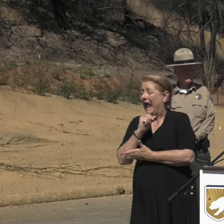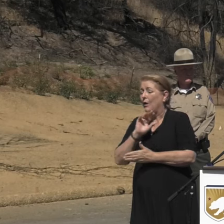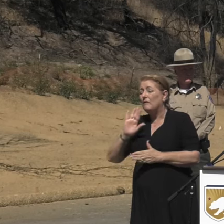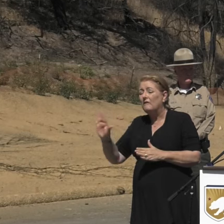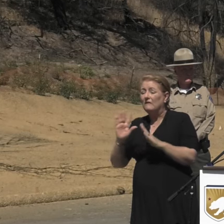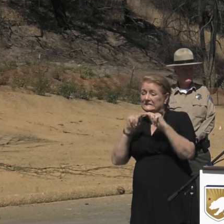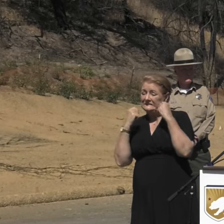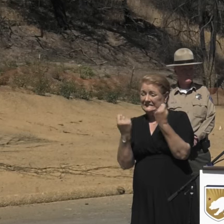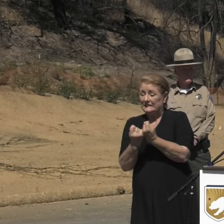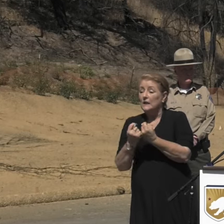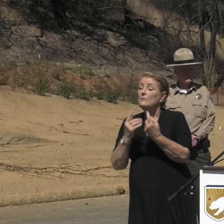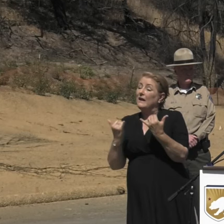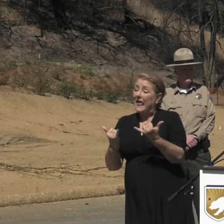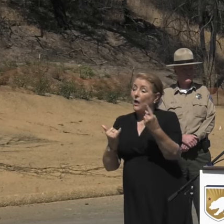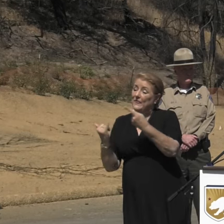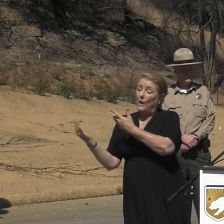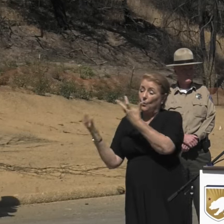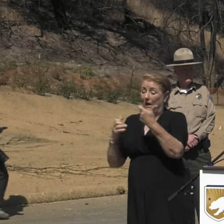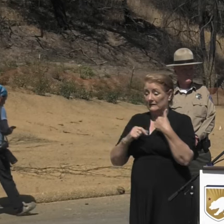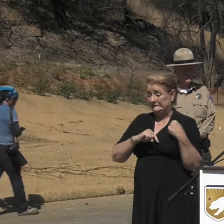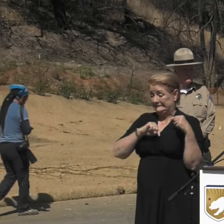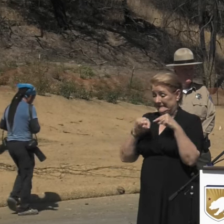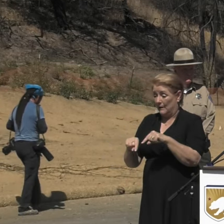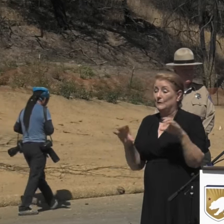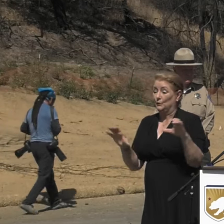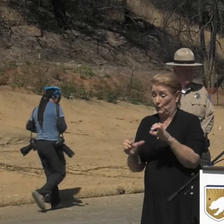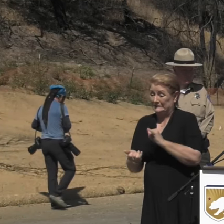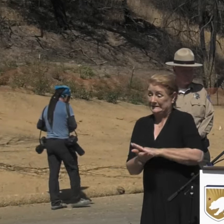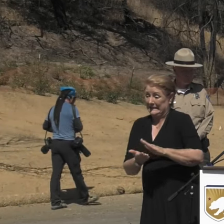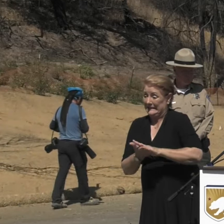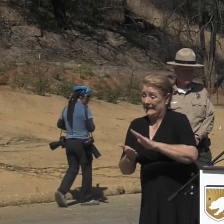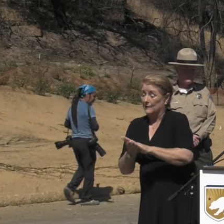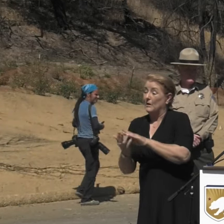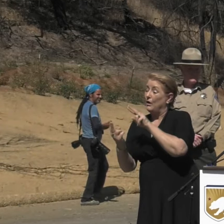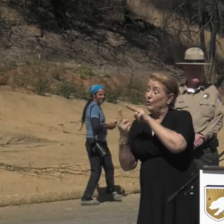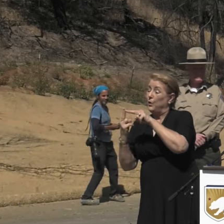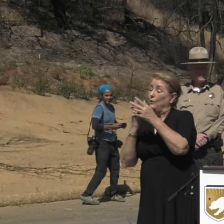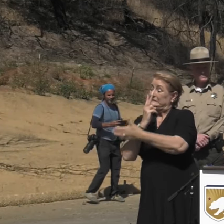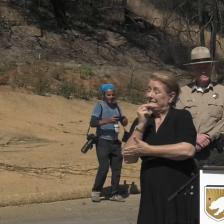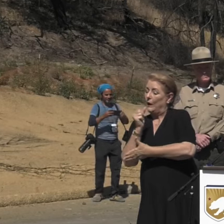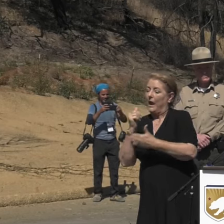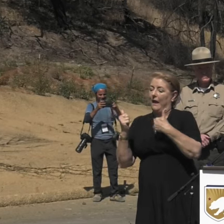Although they're asking us to come in and do this clean up, both those counties have a responsibility to